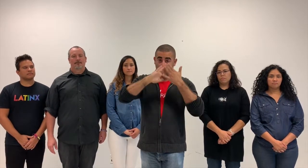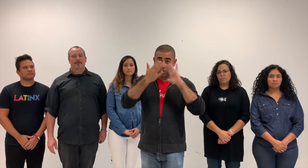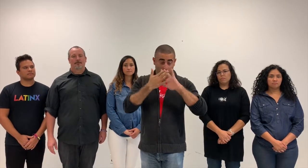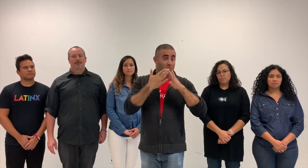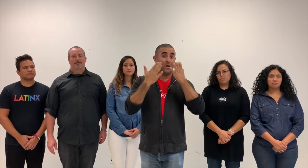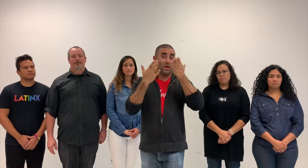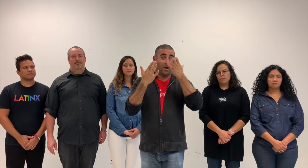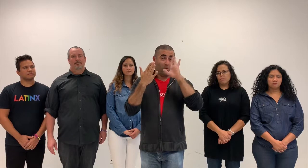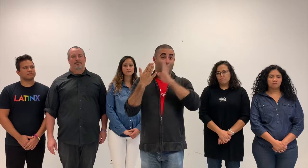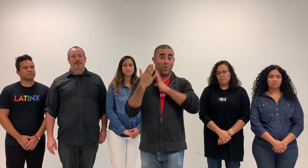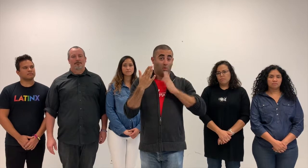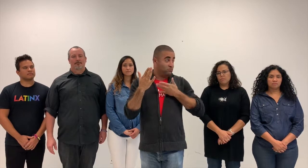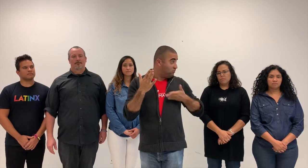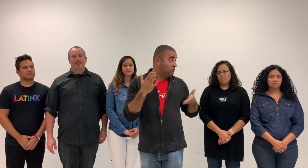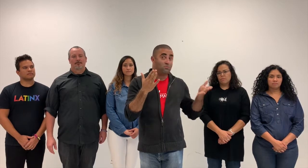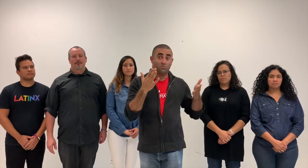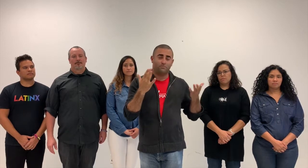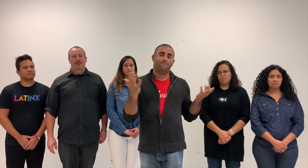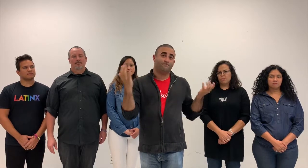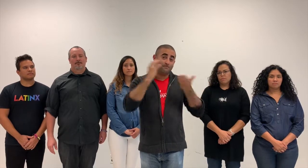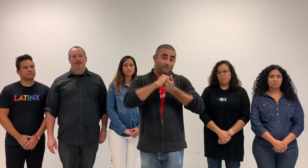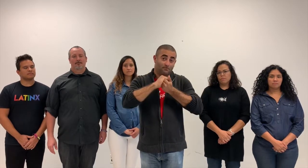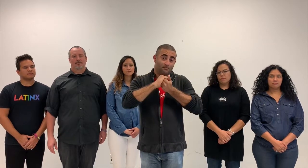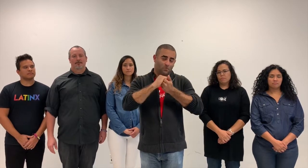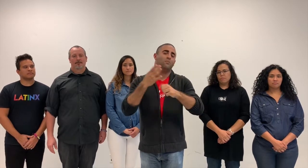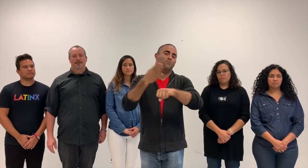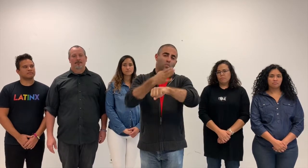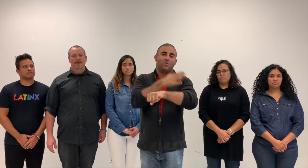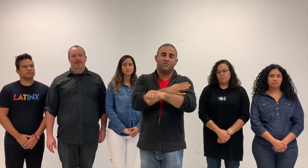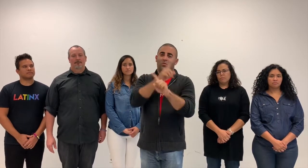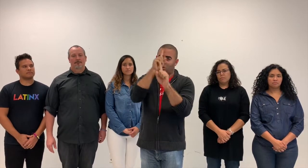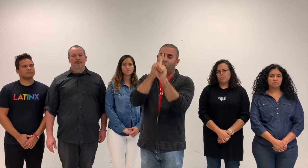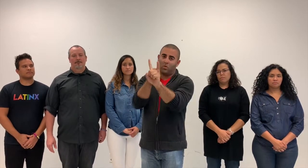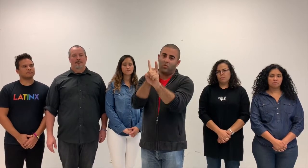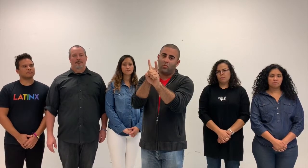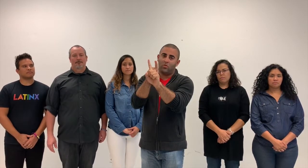We aim to improve interpersonal relations among Board of Directors and our community members.